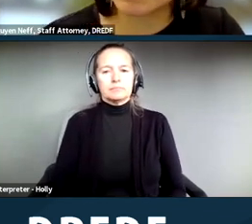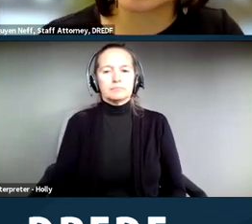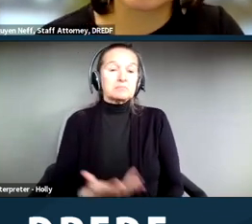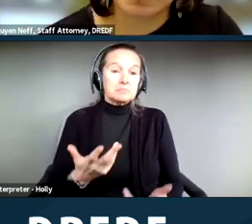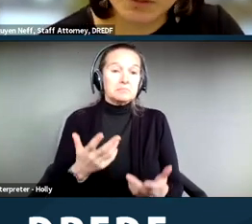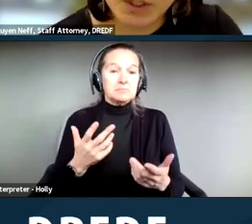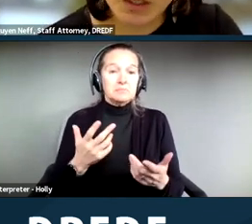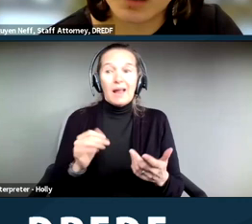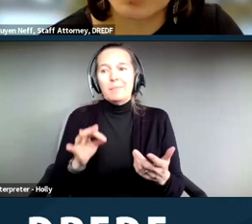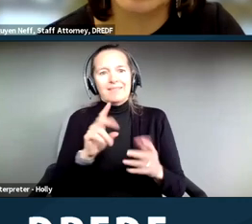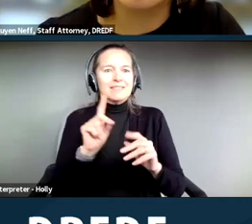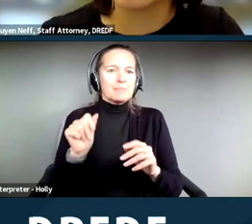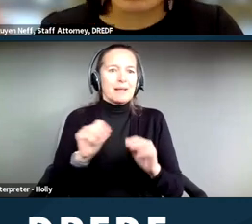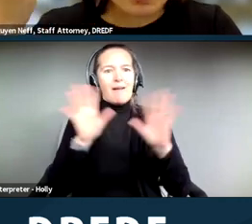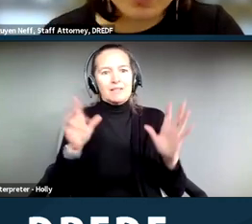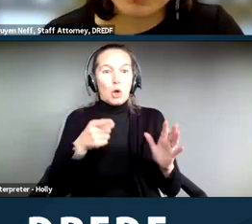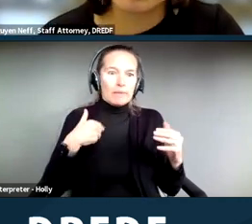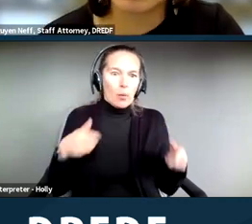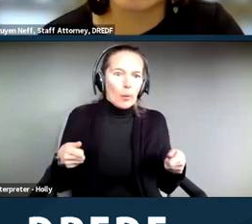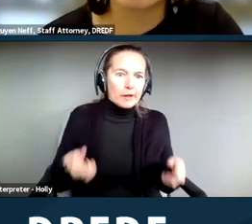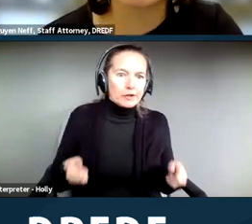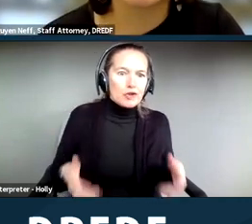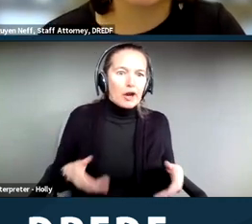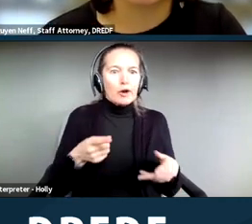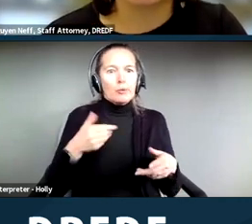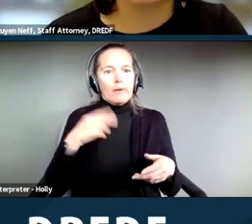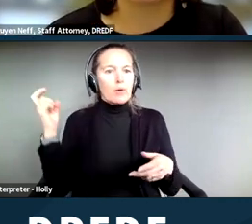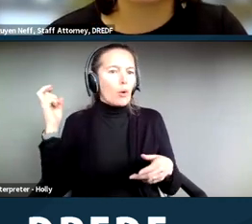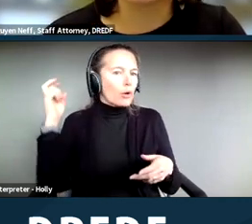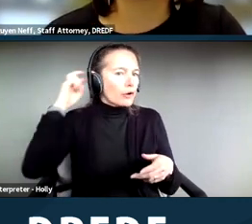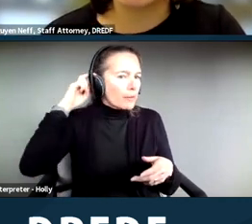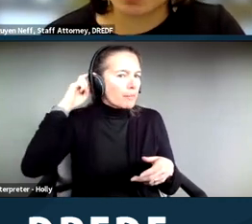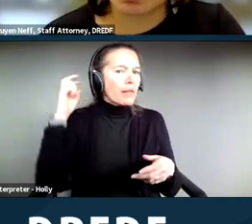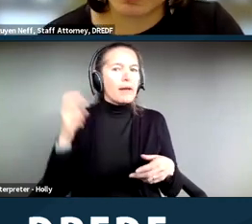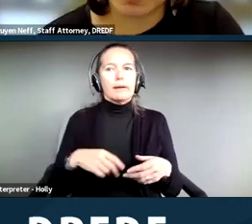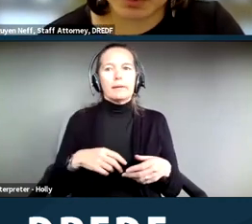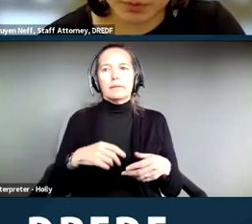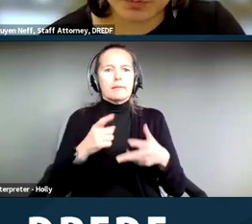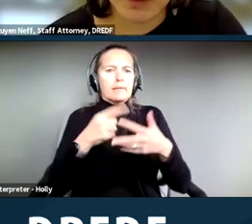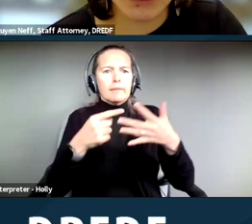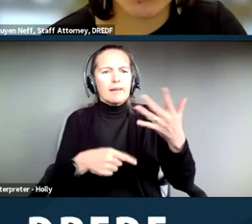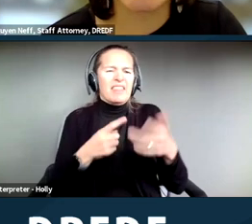you're in a wheelchair, you have cochlear implants, you don't really need to offer proof.